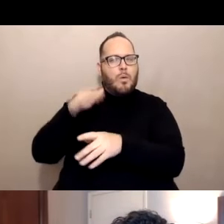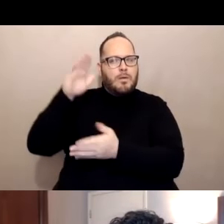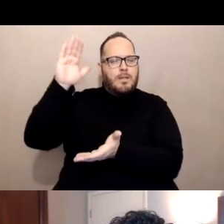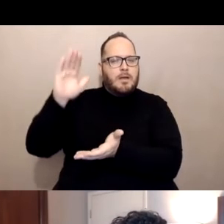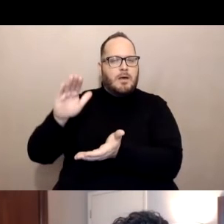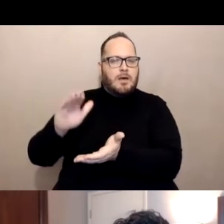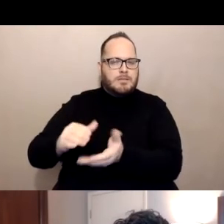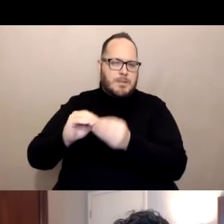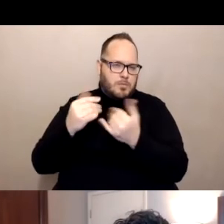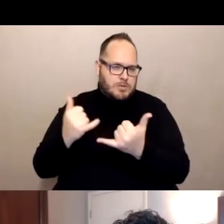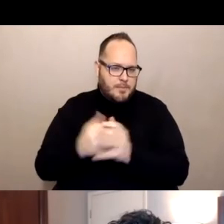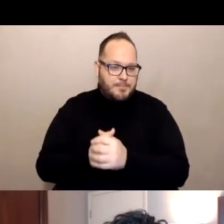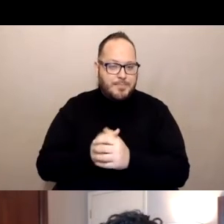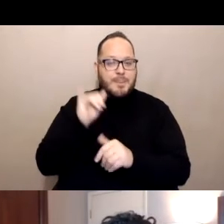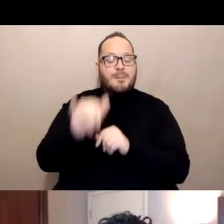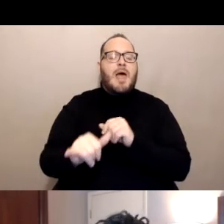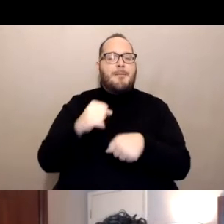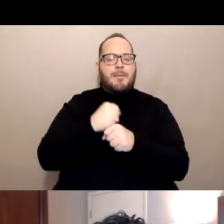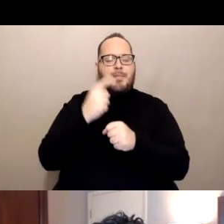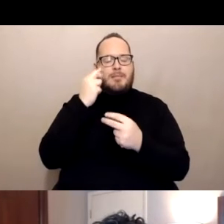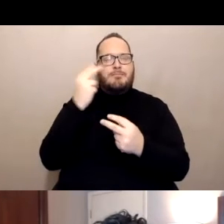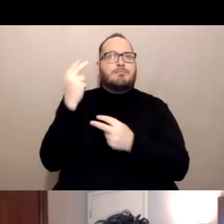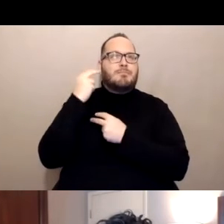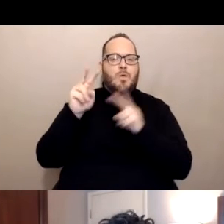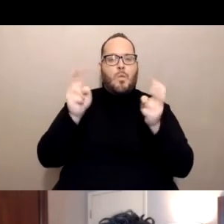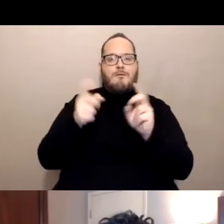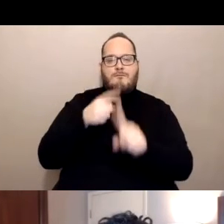from the California surgeon general, Doctor Nadine Burke Harris.